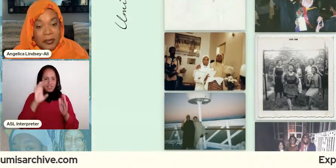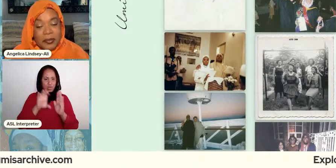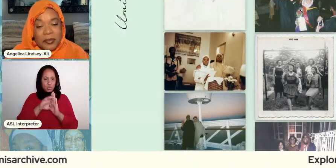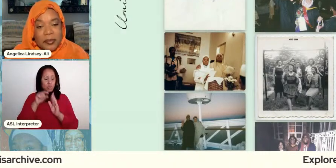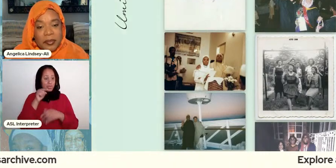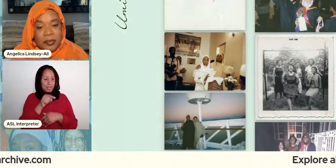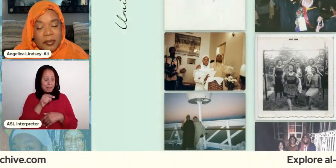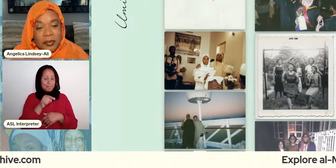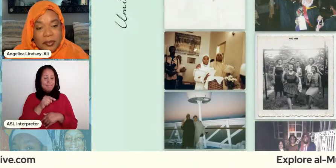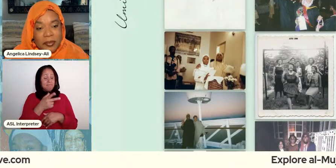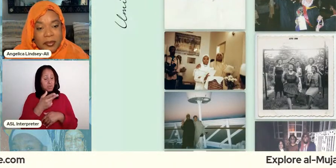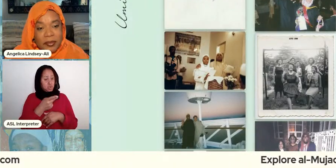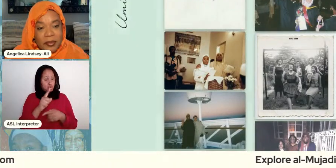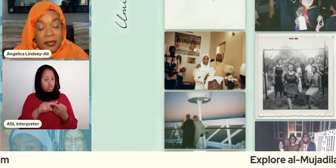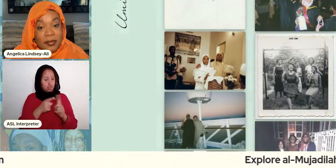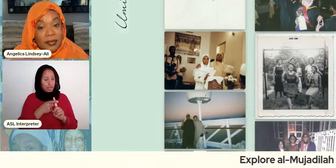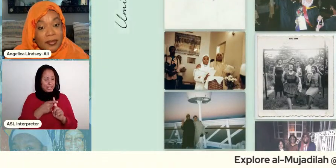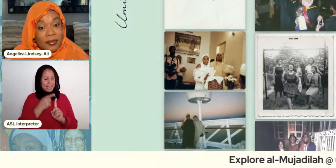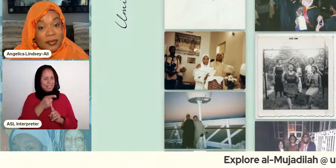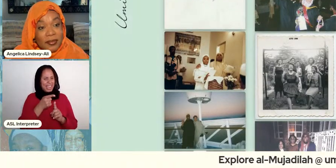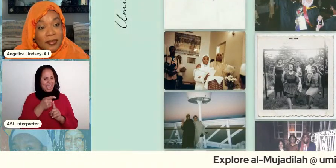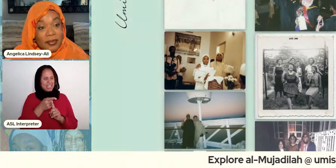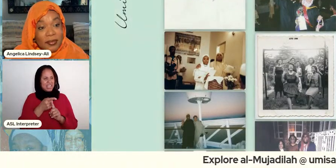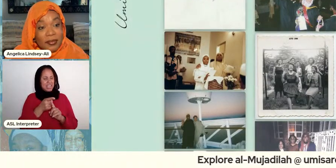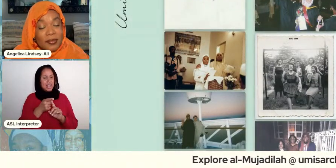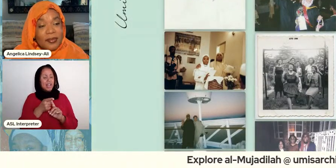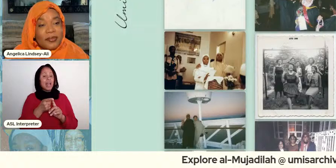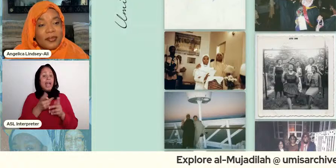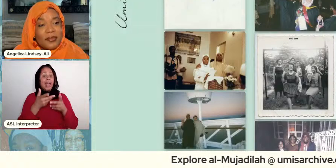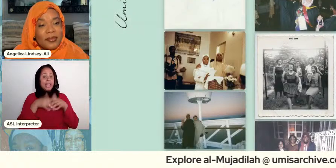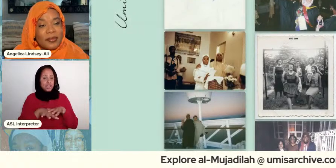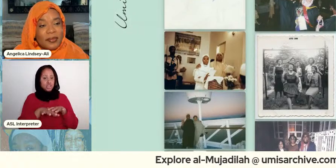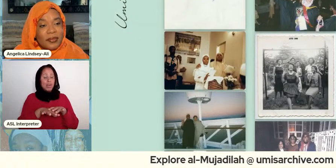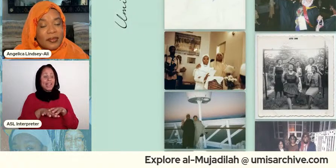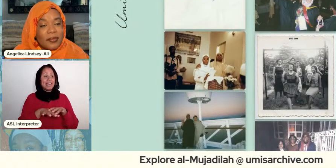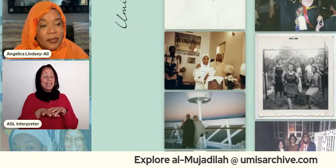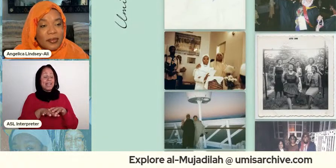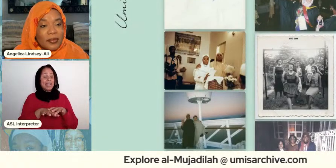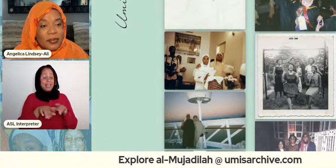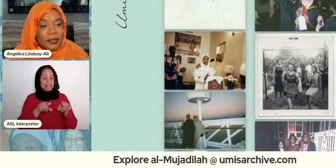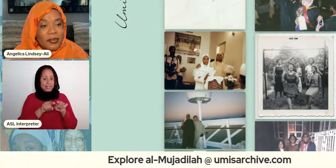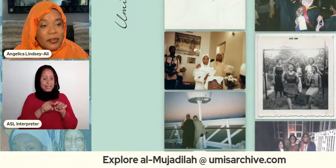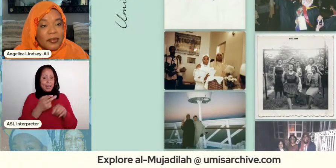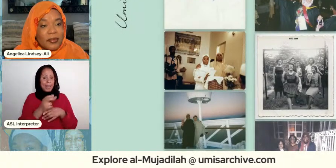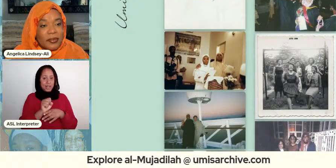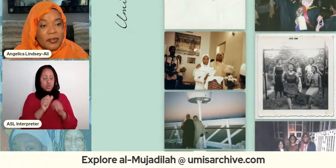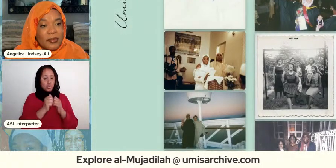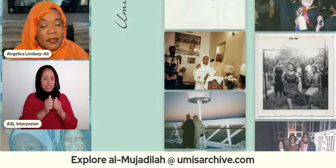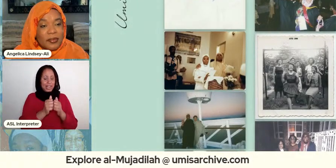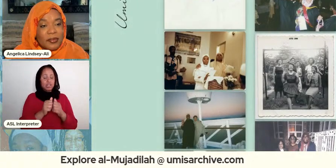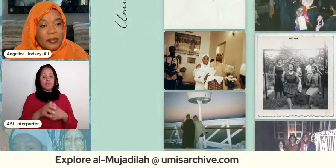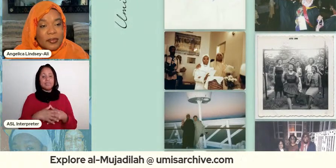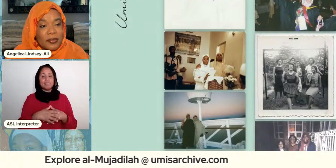same junior high school together and that's gonna actually be in the next exhibition talking about that experience um and then there's a photo with her